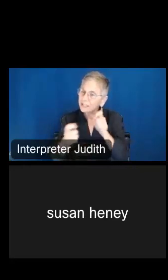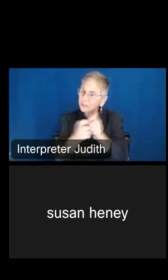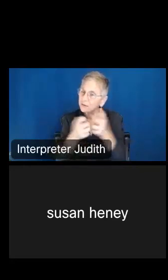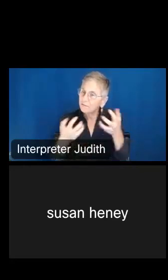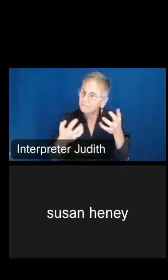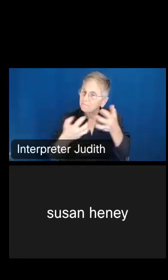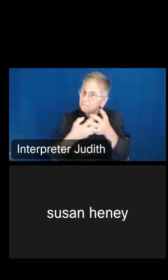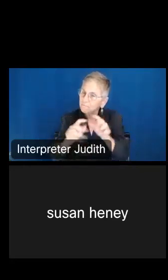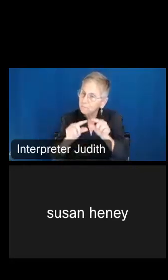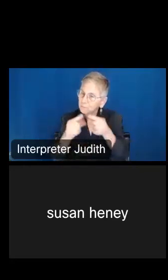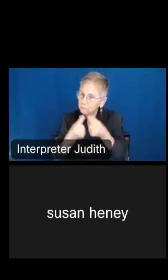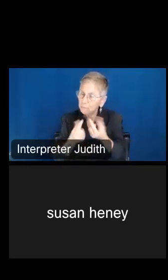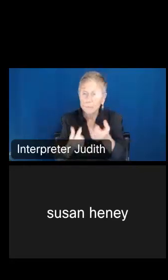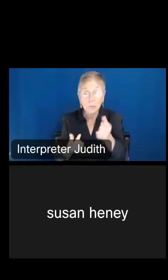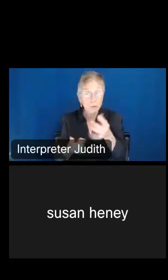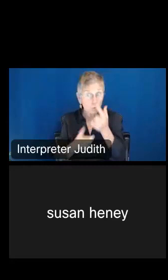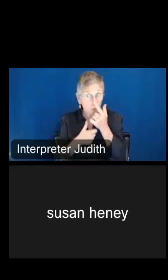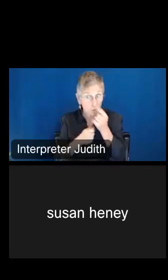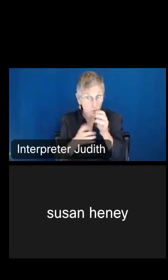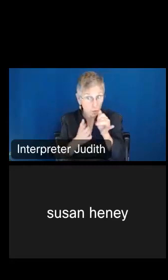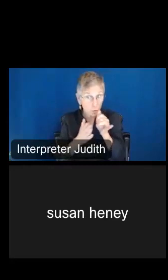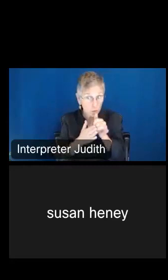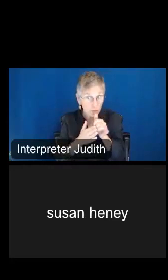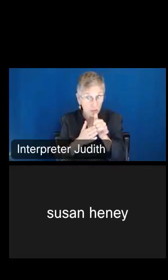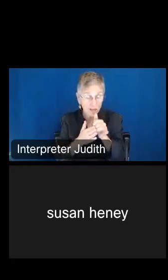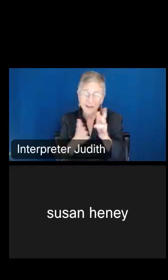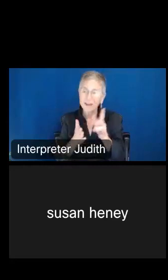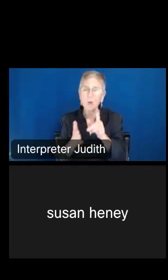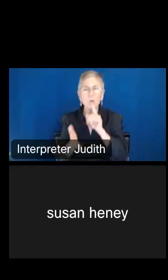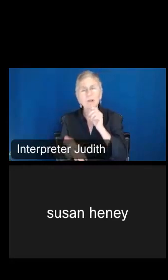something helpful if you're interested in doing. This really helps with numbers, so